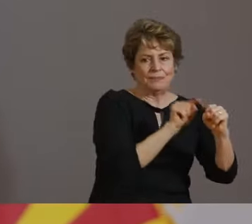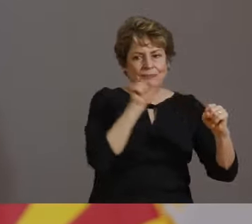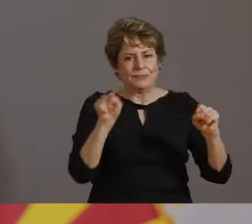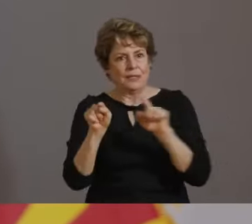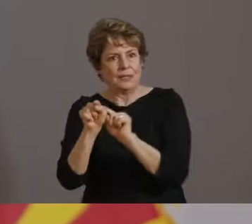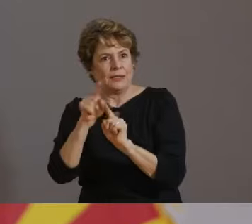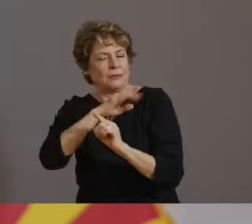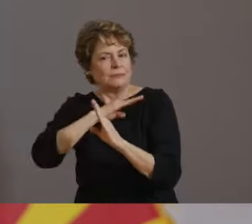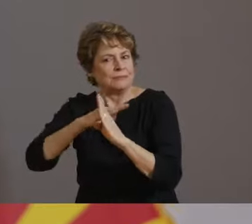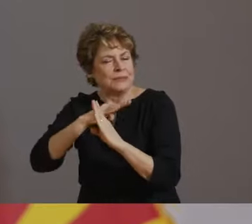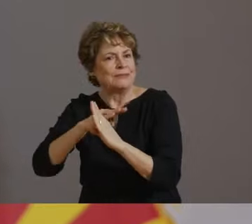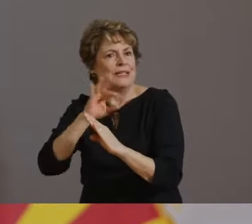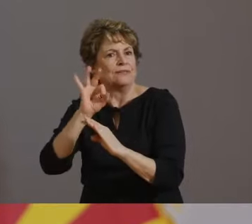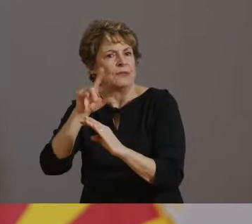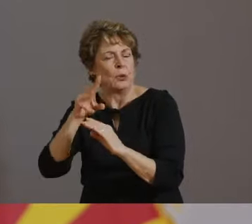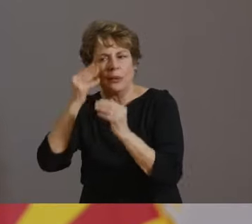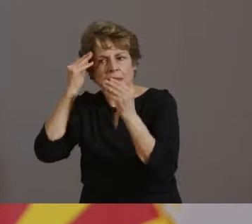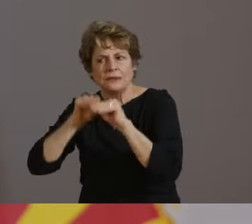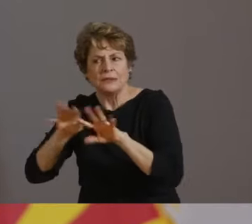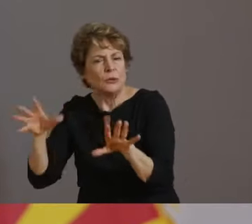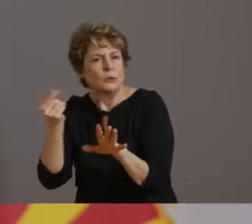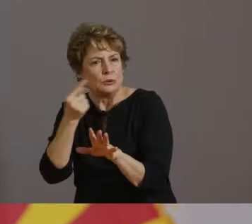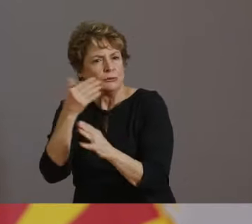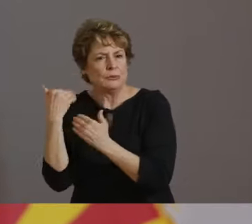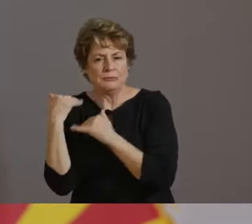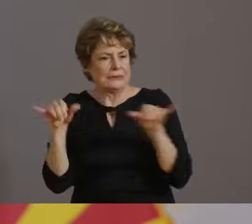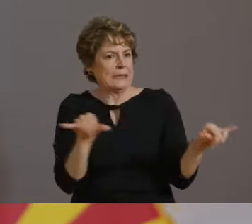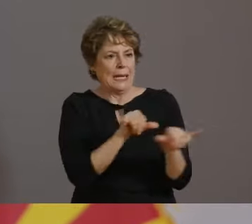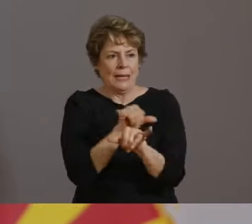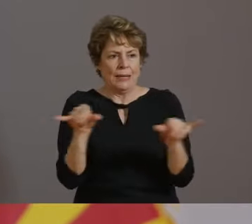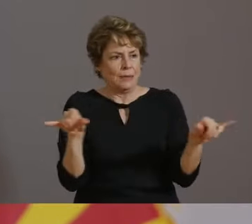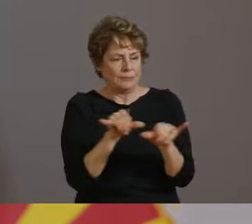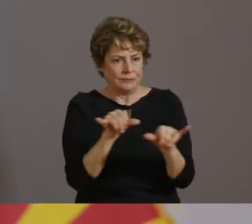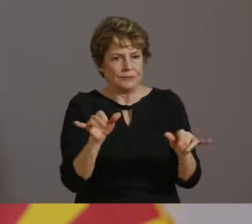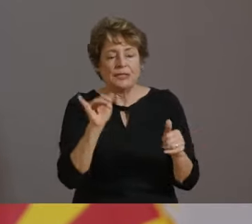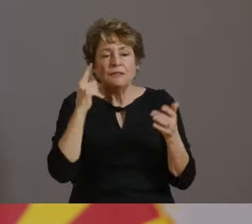THERE ARE SIMPLE STEPS THAT EVERYONE CAN TAKE, MAINTAINING PHYSICAL DISTANCING, WASHING YOUR